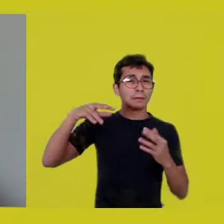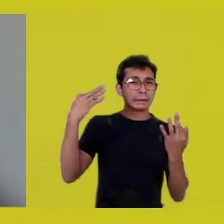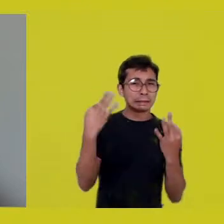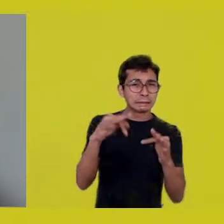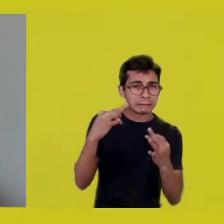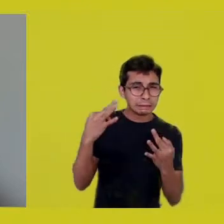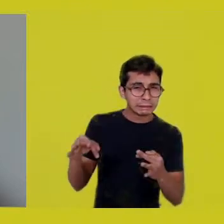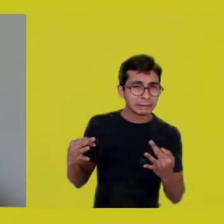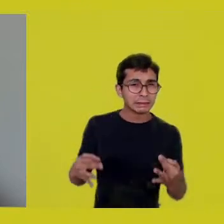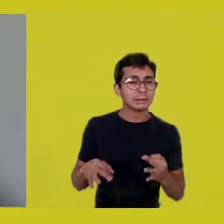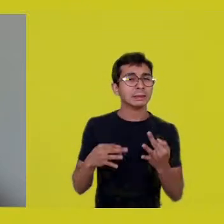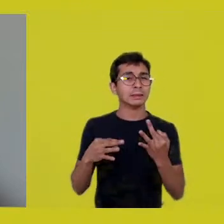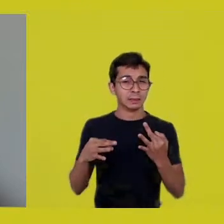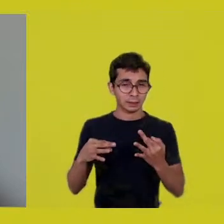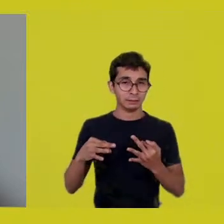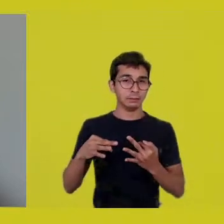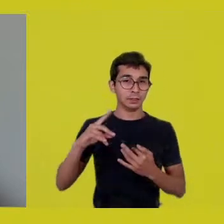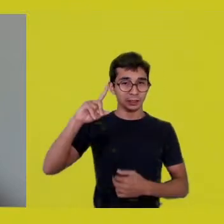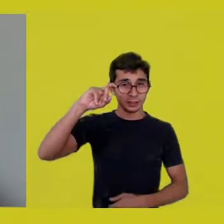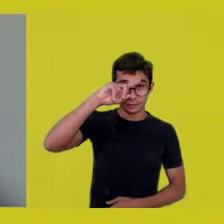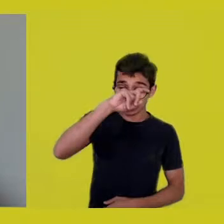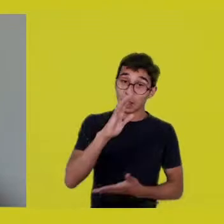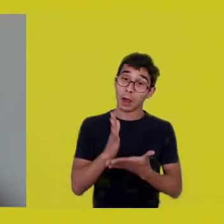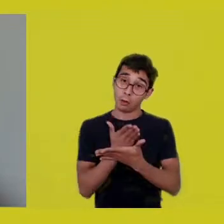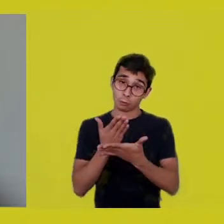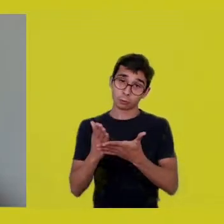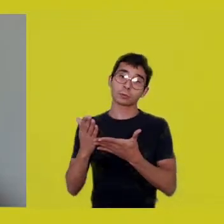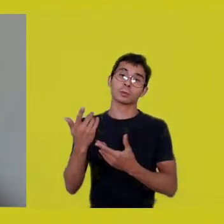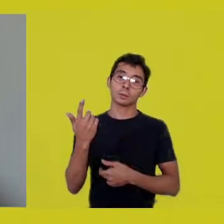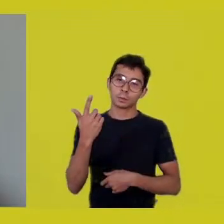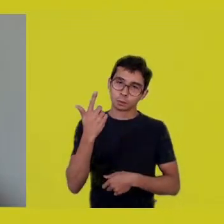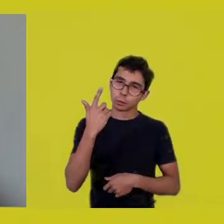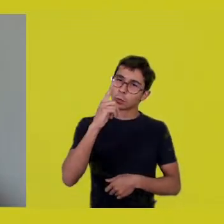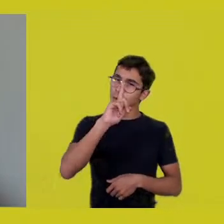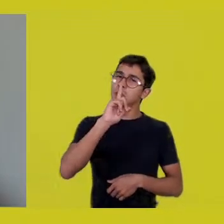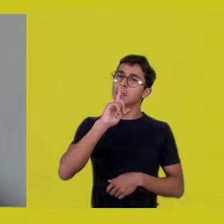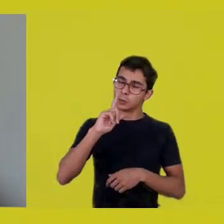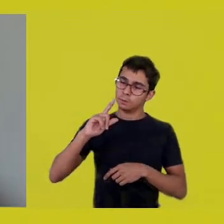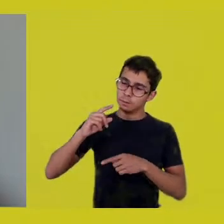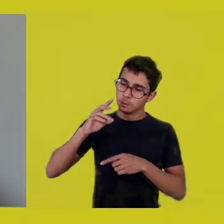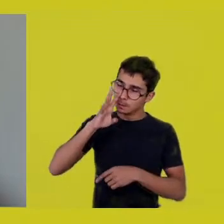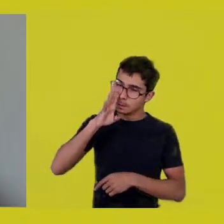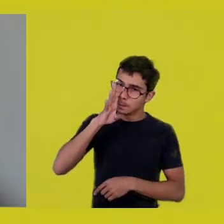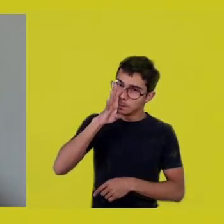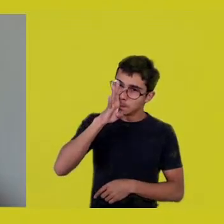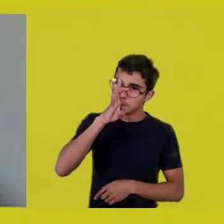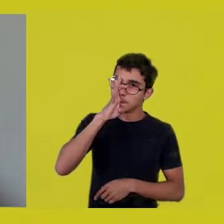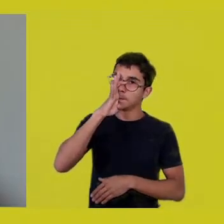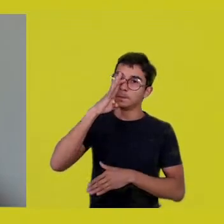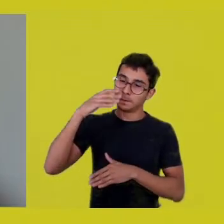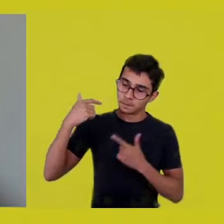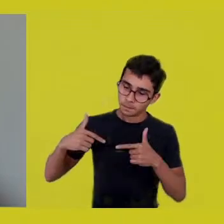and some managed to persevere in the perspective of collective subjects.